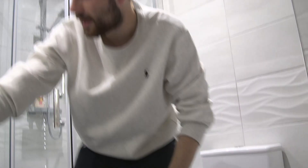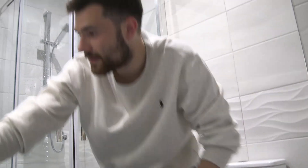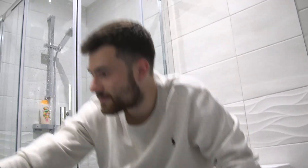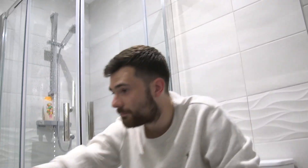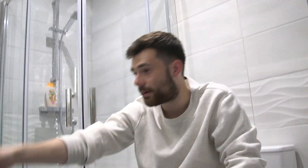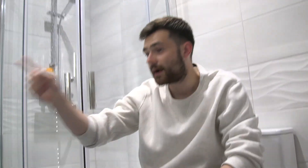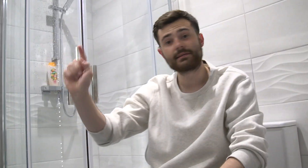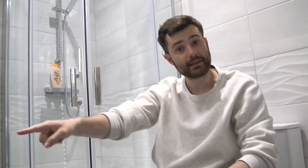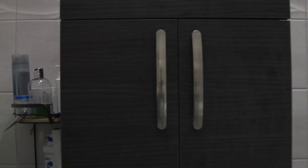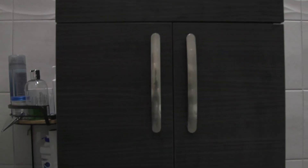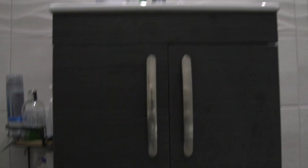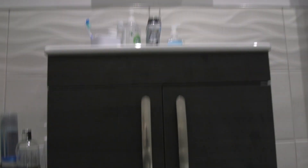And that is my sink there!